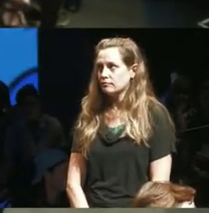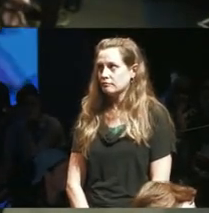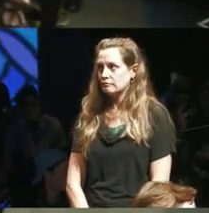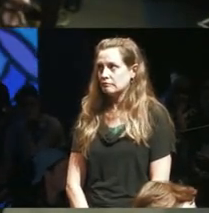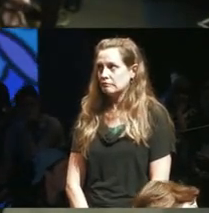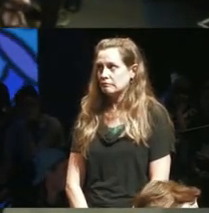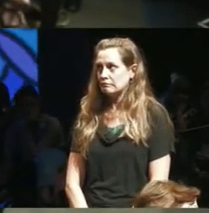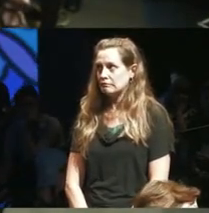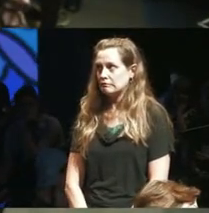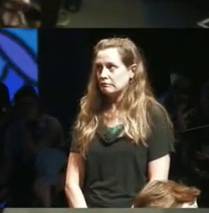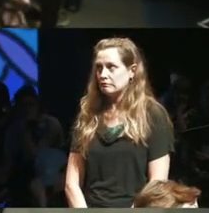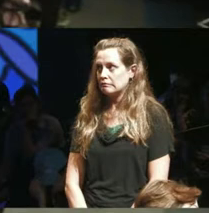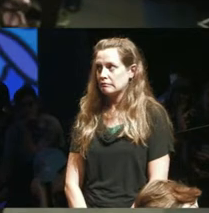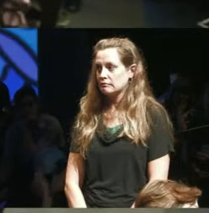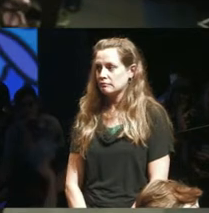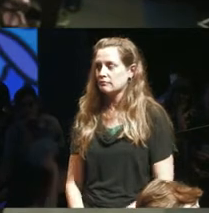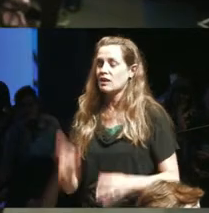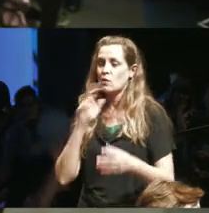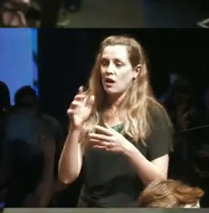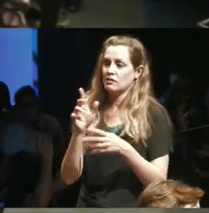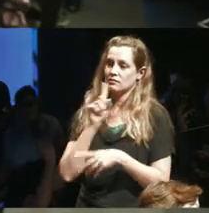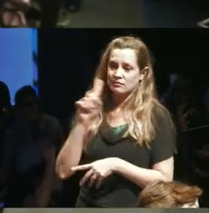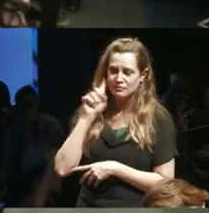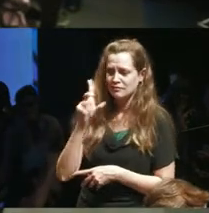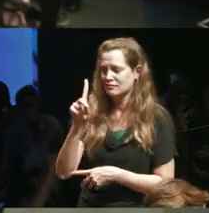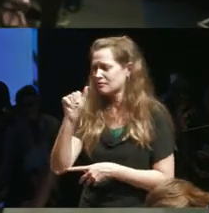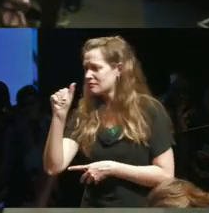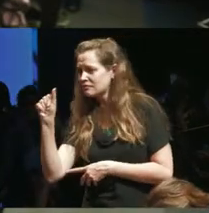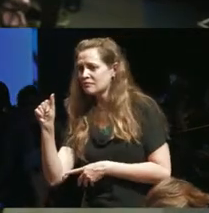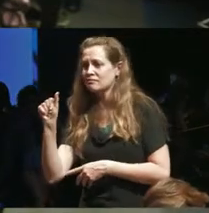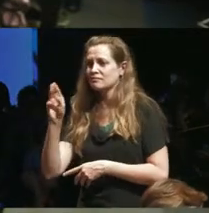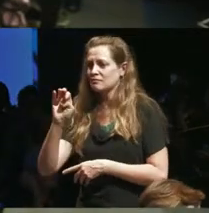disability and mad and that theater is so precarious because it's only allowed